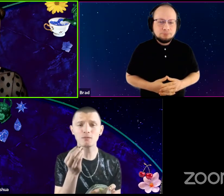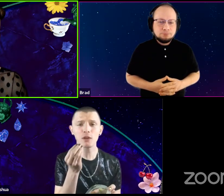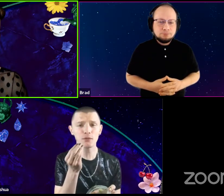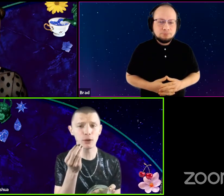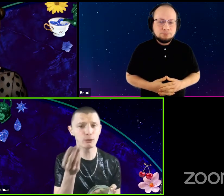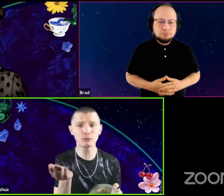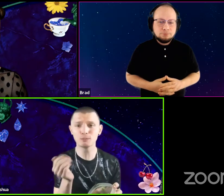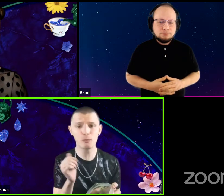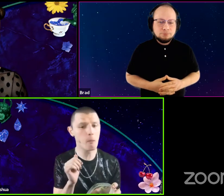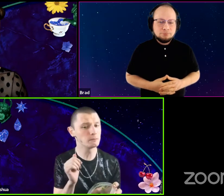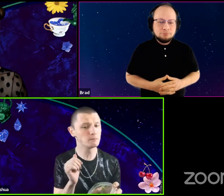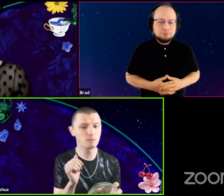Food.